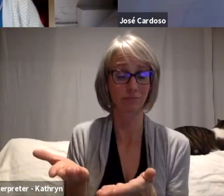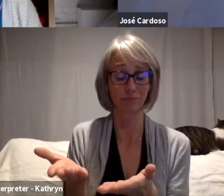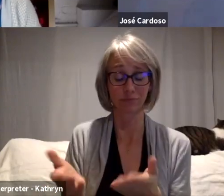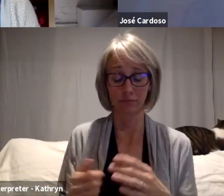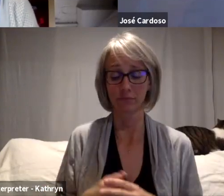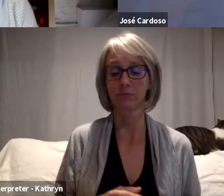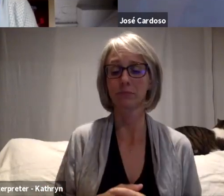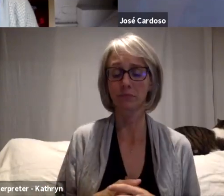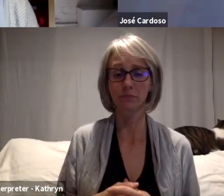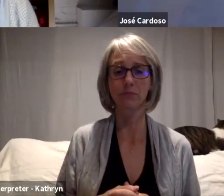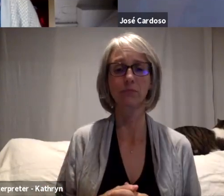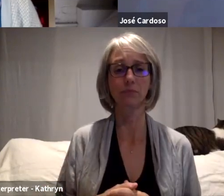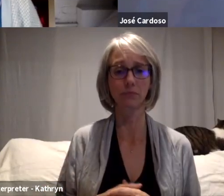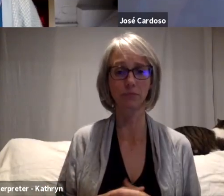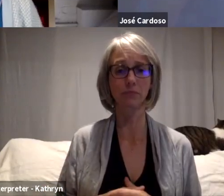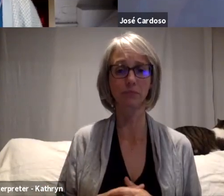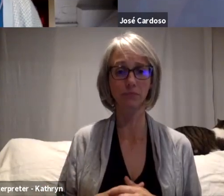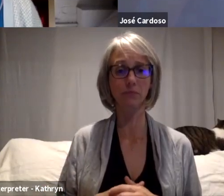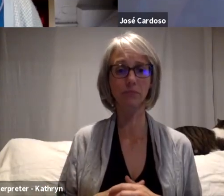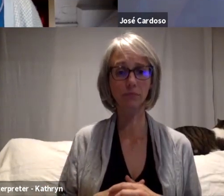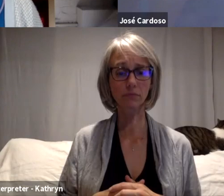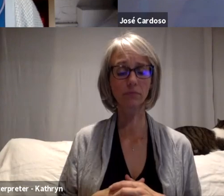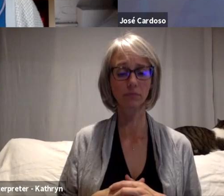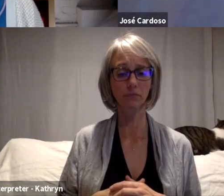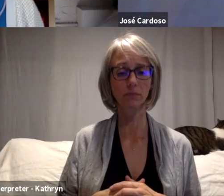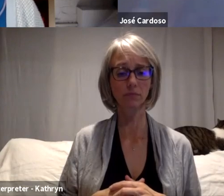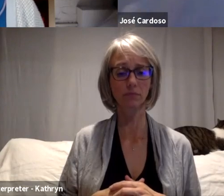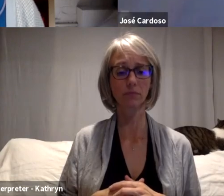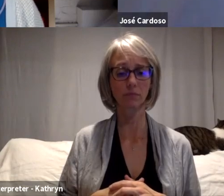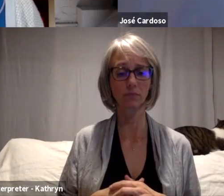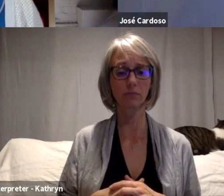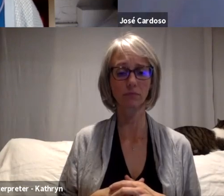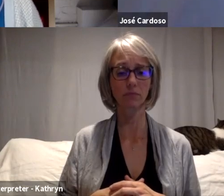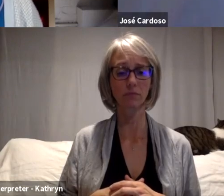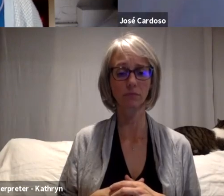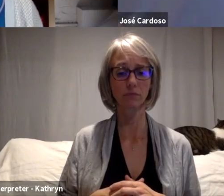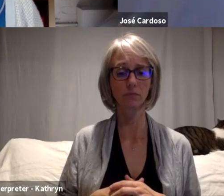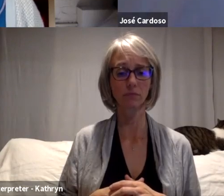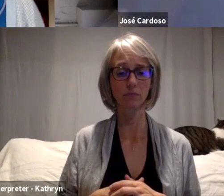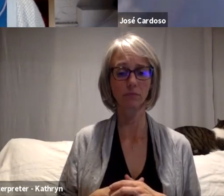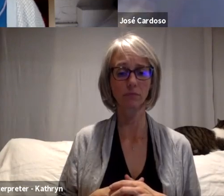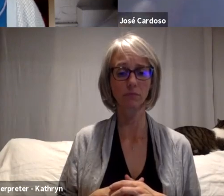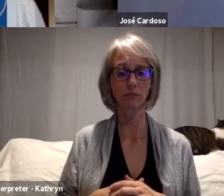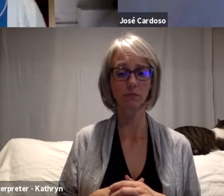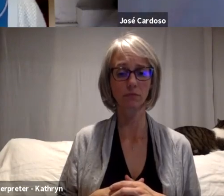It is not only this transformation or these stores of oxygen,